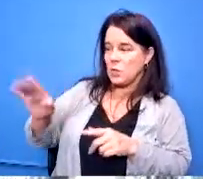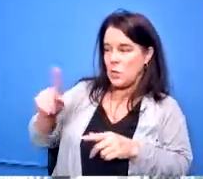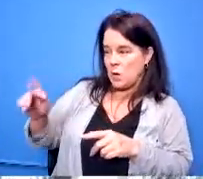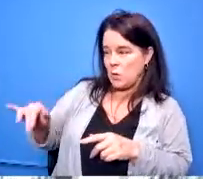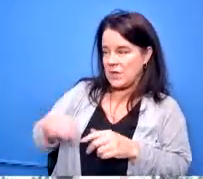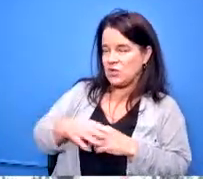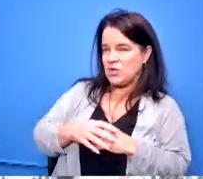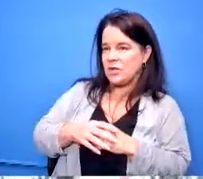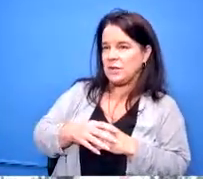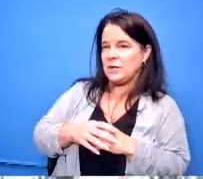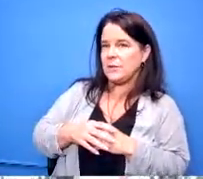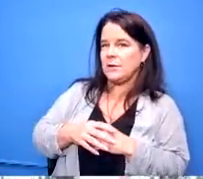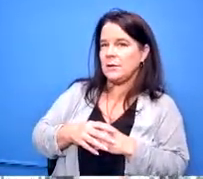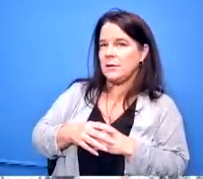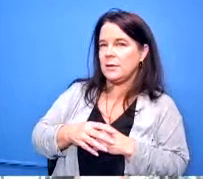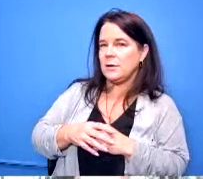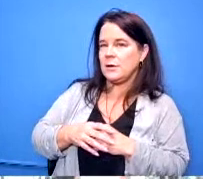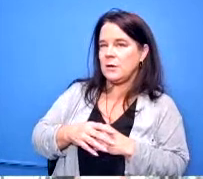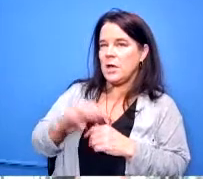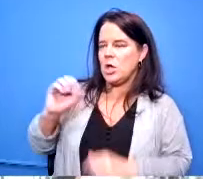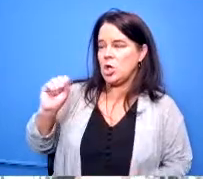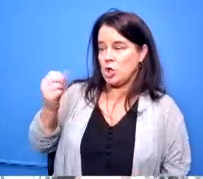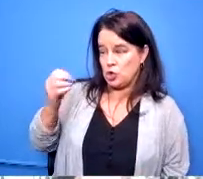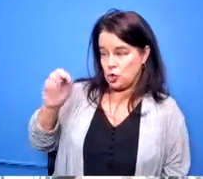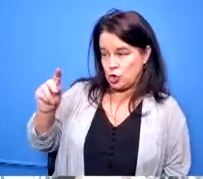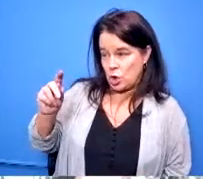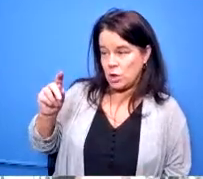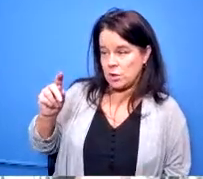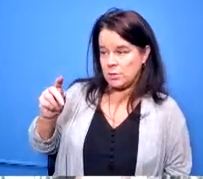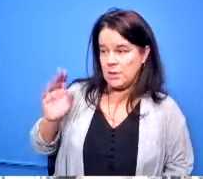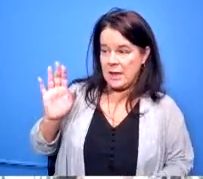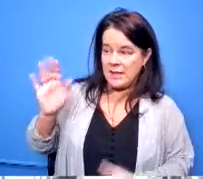shook in their proposal committed to achieve a certain percentage which was 20